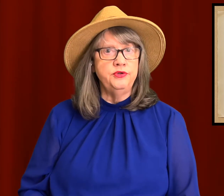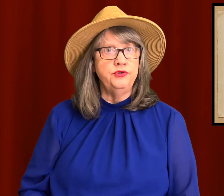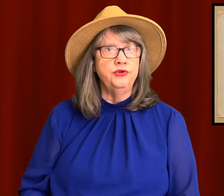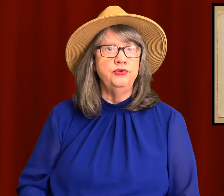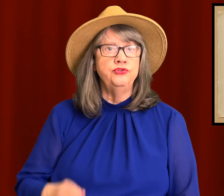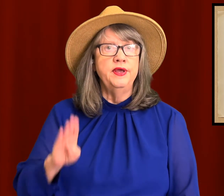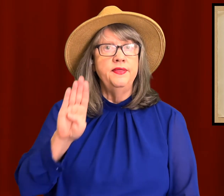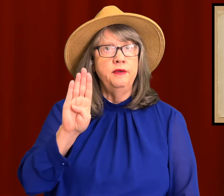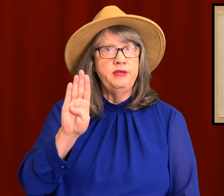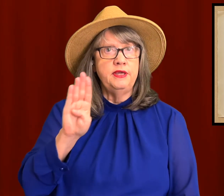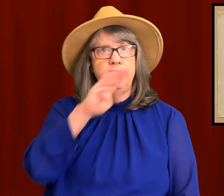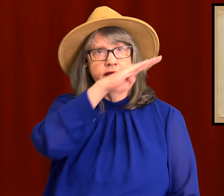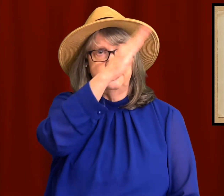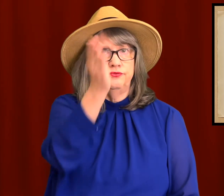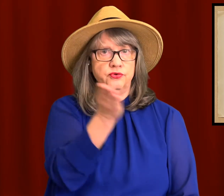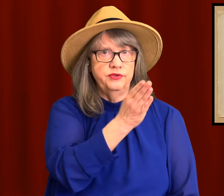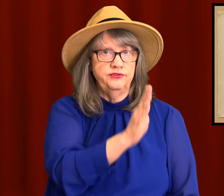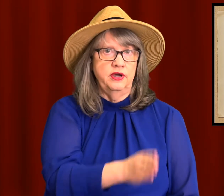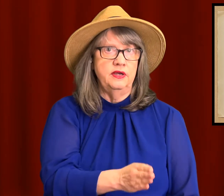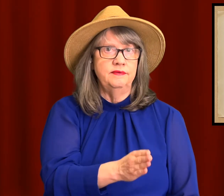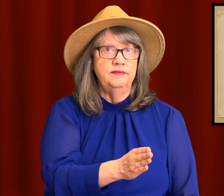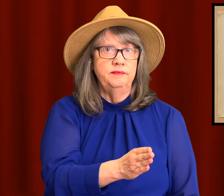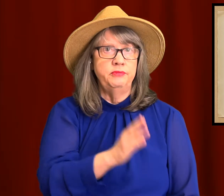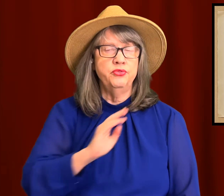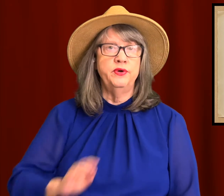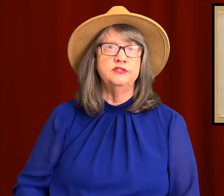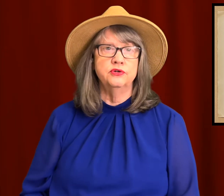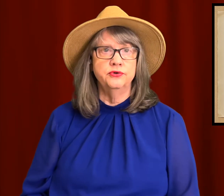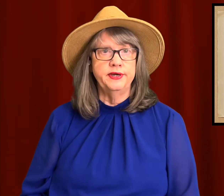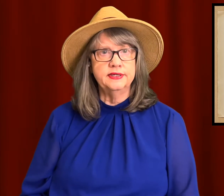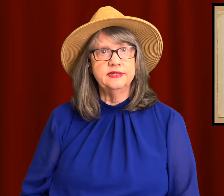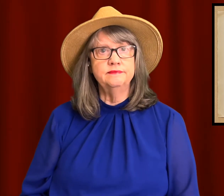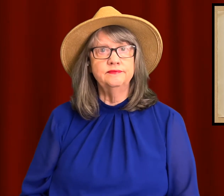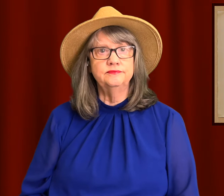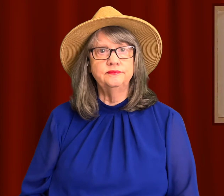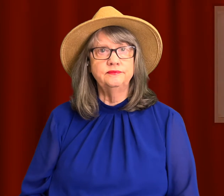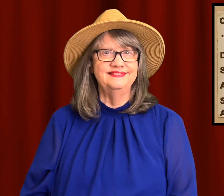use the B hand for the sign. Both ways are correct.